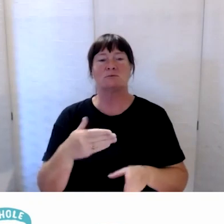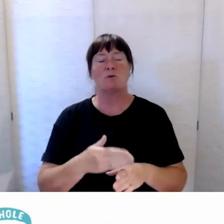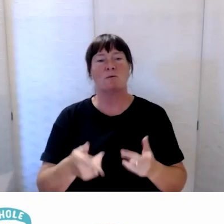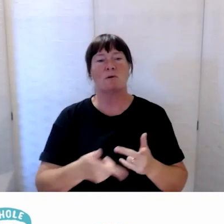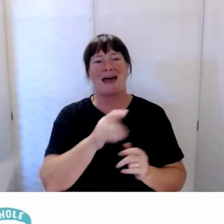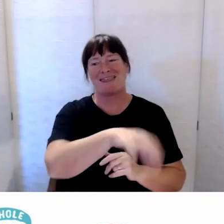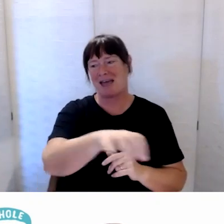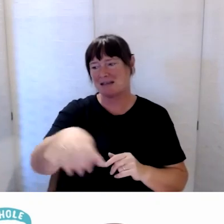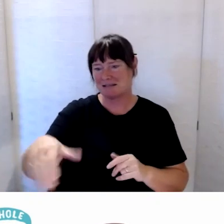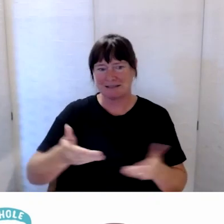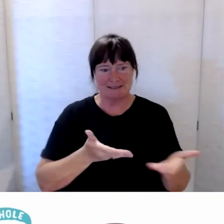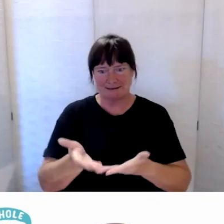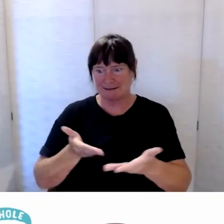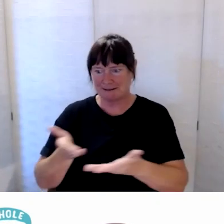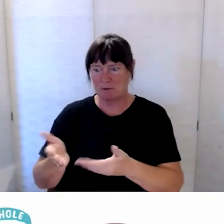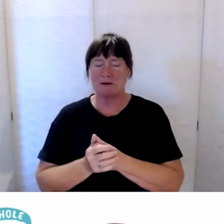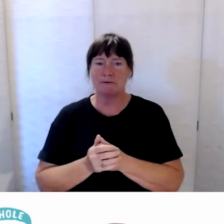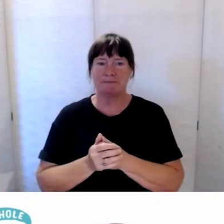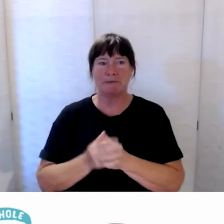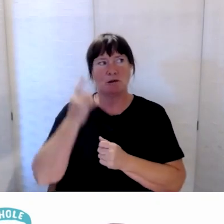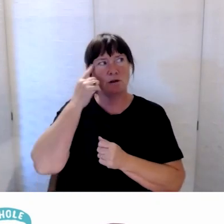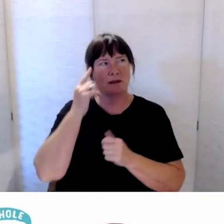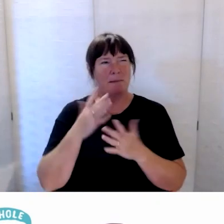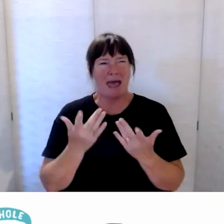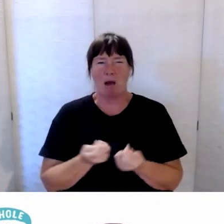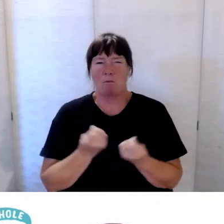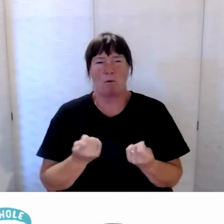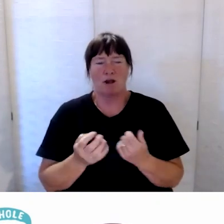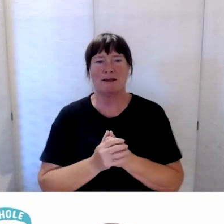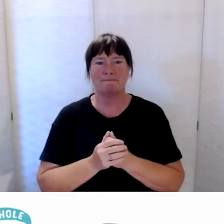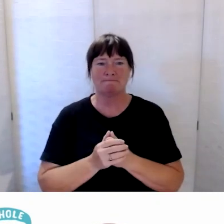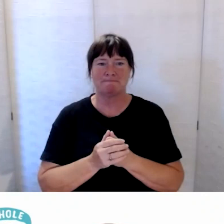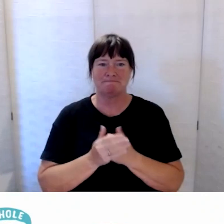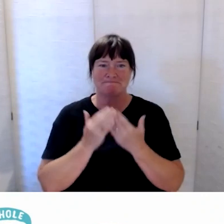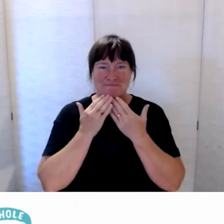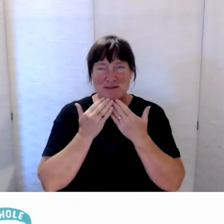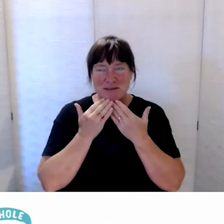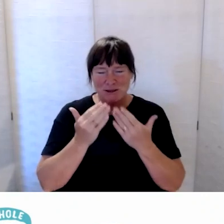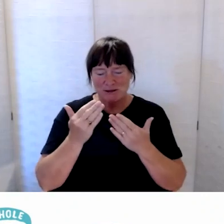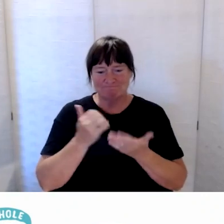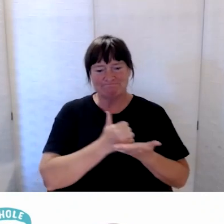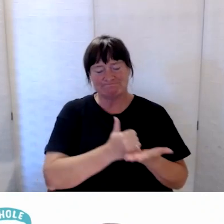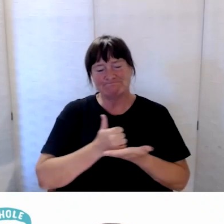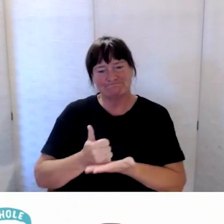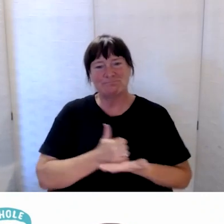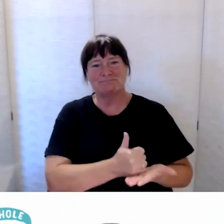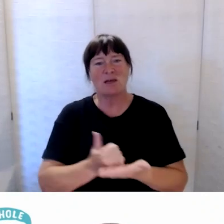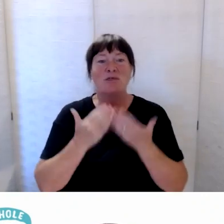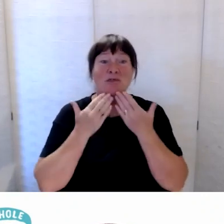as we get through the next few weeks to think about how we can pull that together. So ngā mihi nui kia koutou katoa. Thank you everyone for making the time.